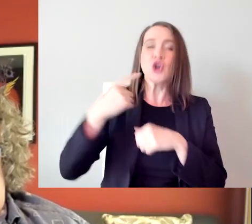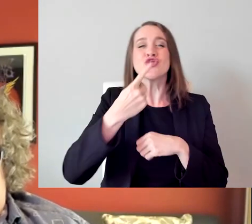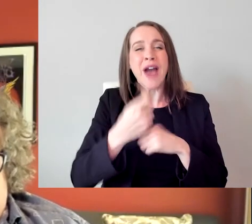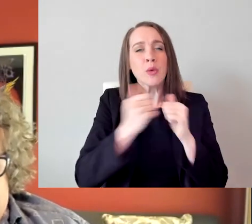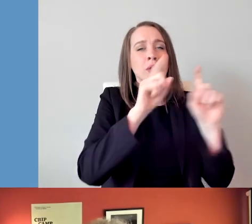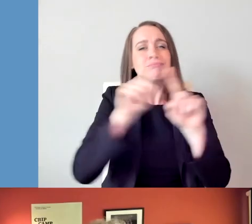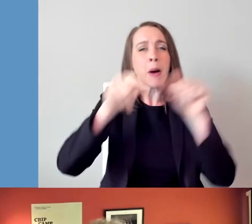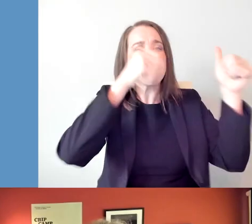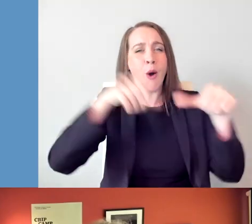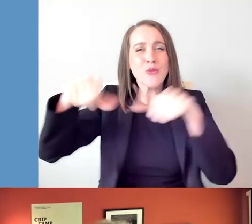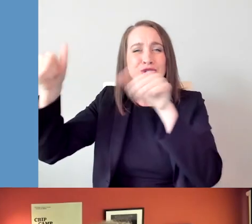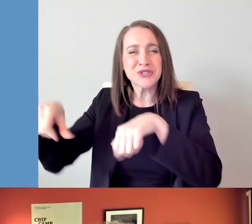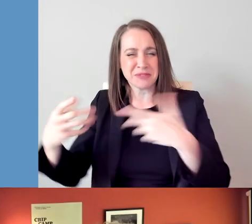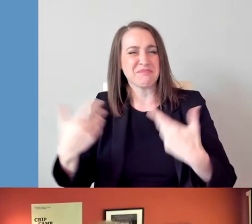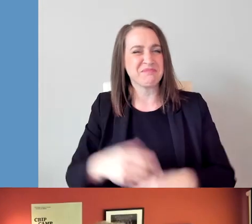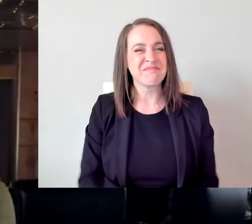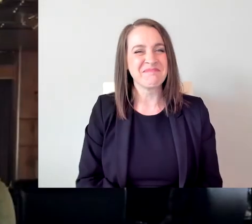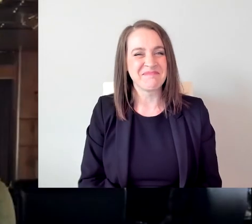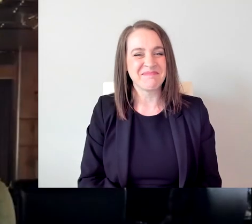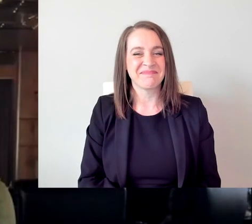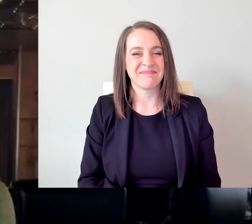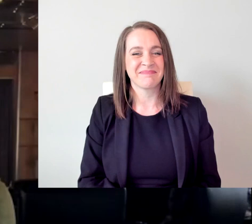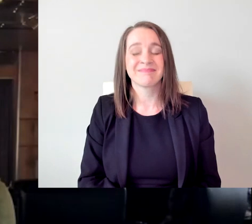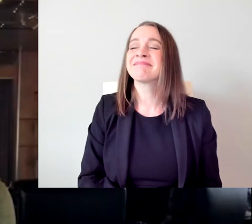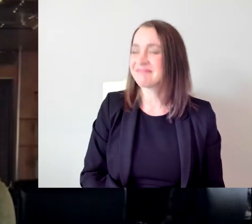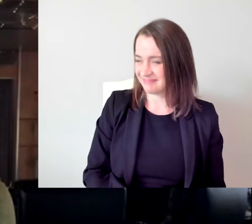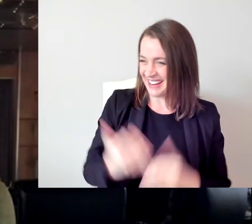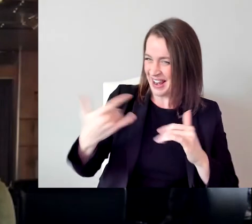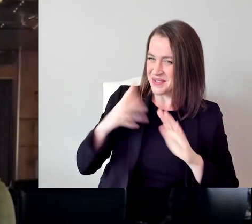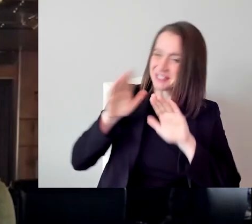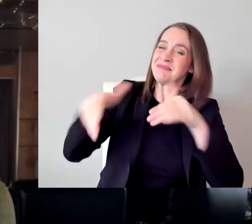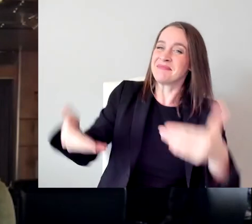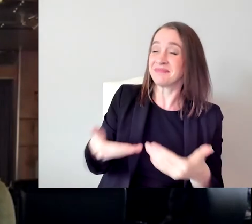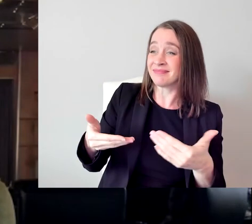And that about sums me up. Now I have the pleasure of introducing visual effects